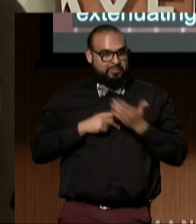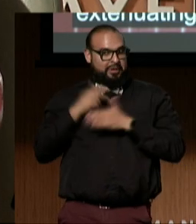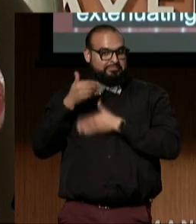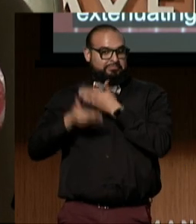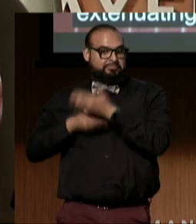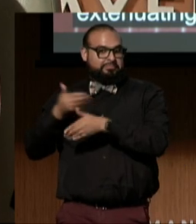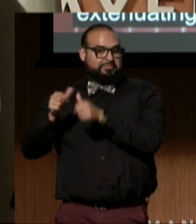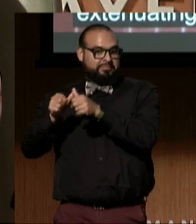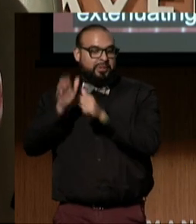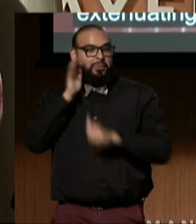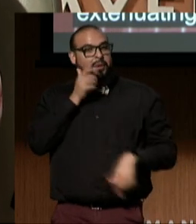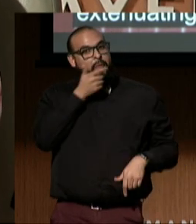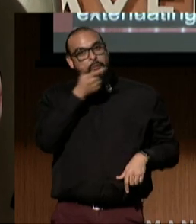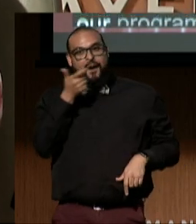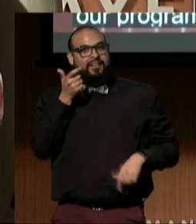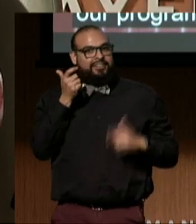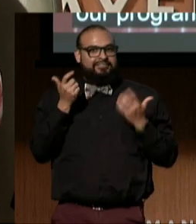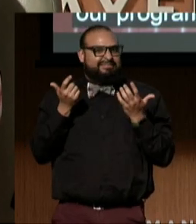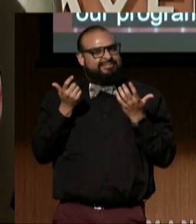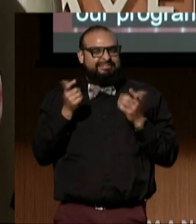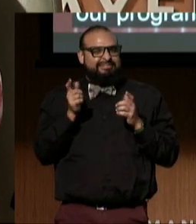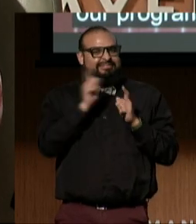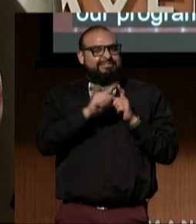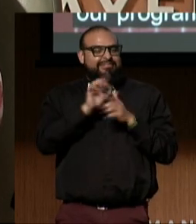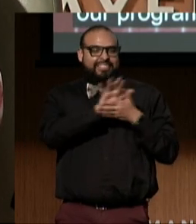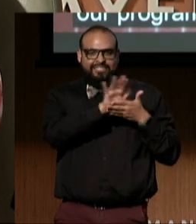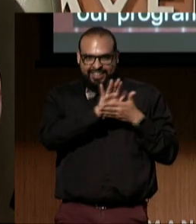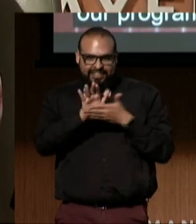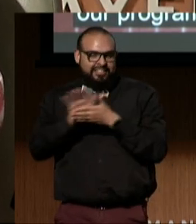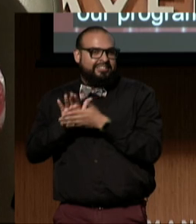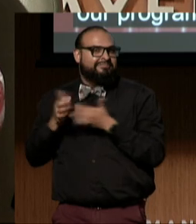we'll be watching quite a number of videos tonight,